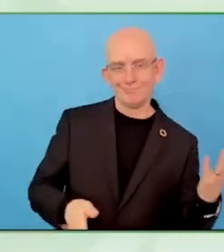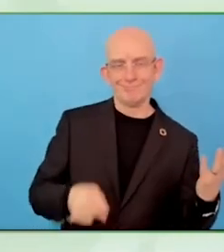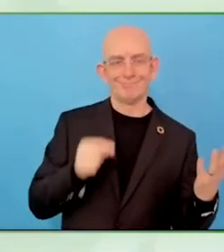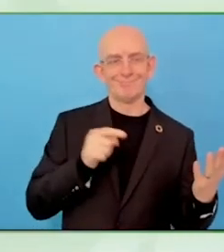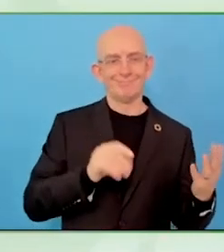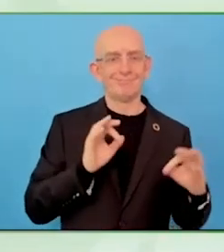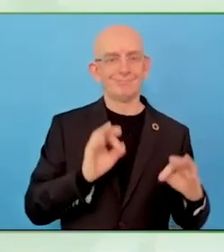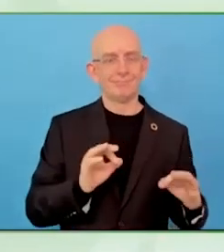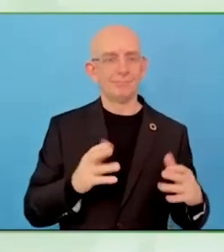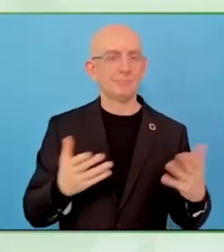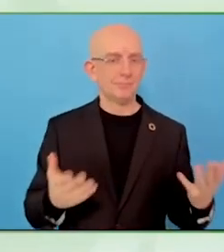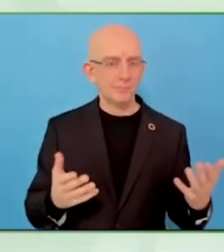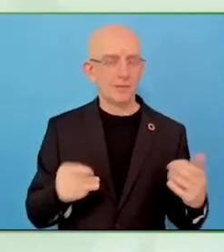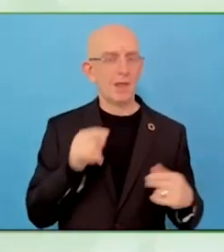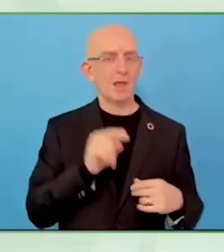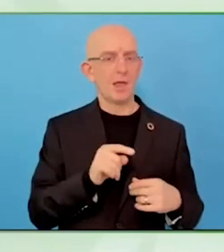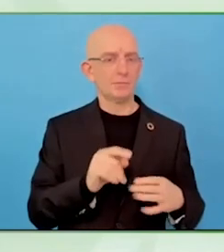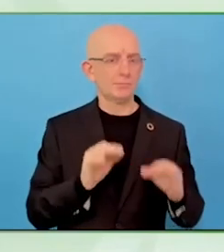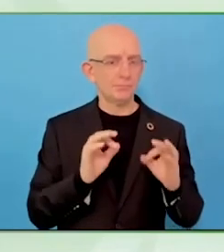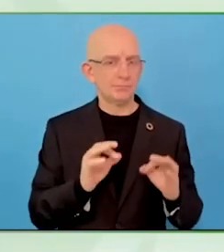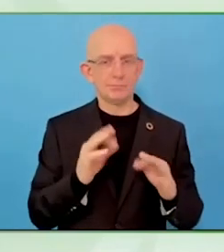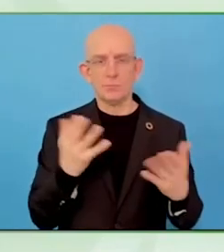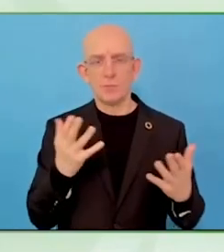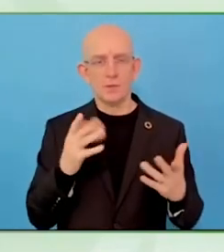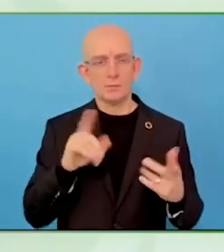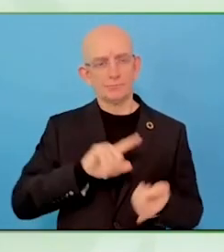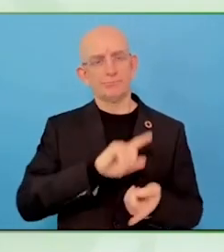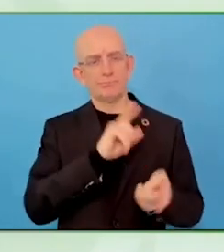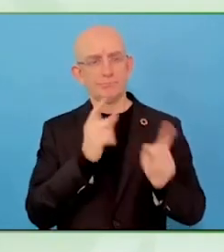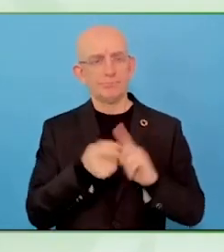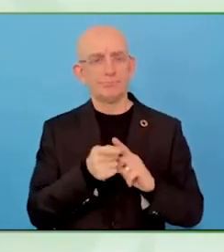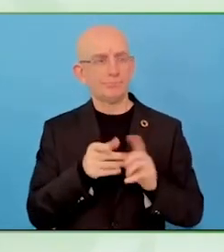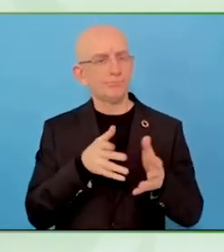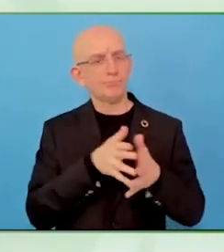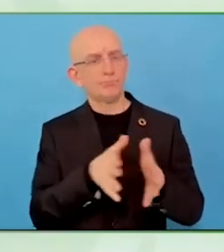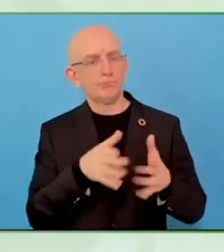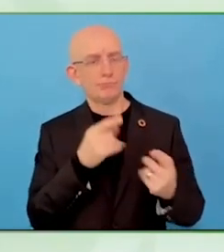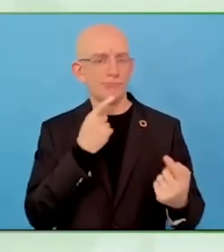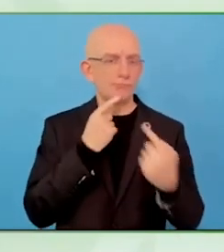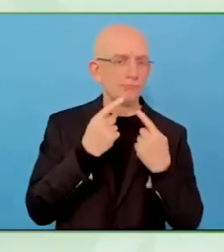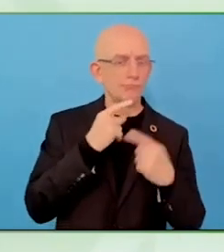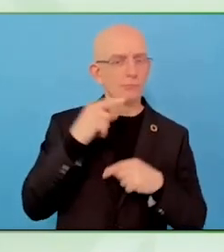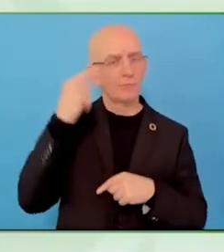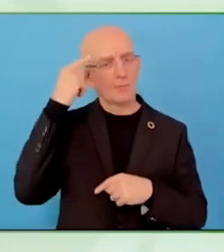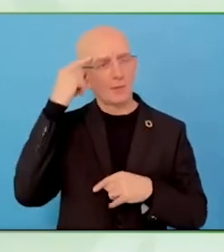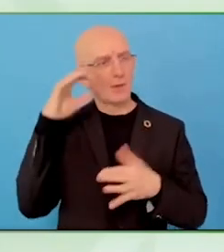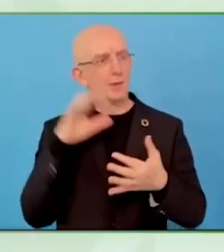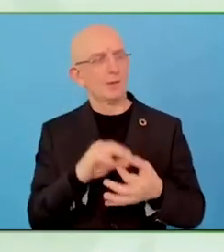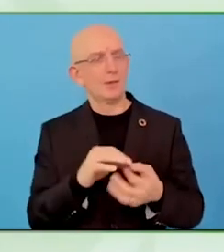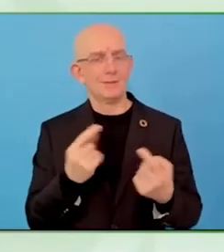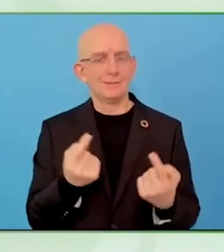The feedback was amazing. The families were really happy and they helped and work together with